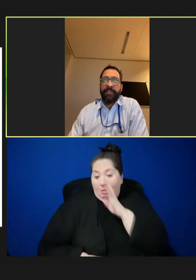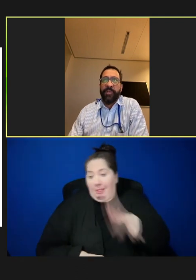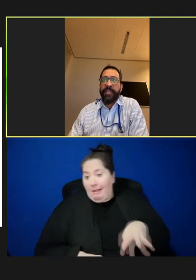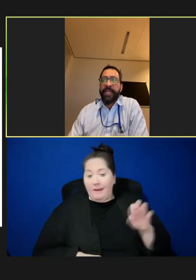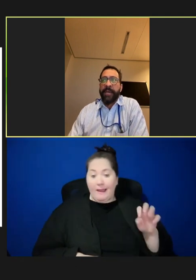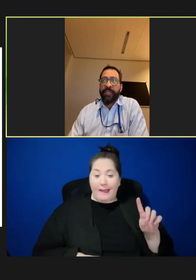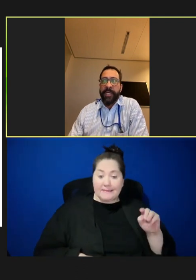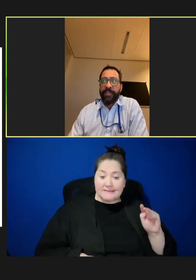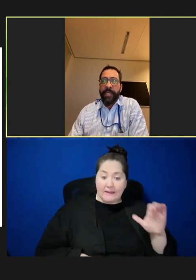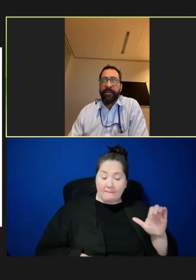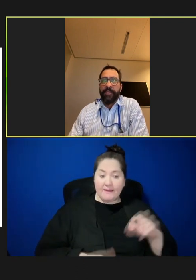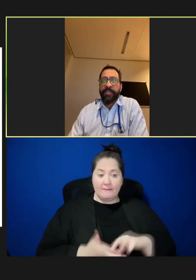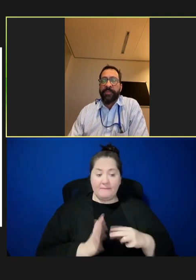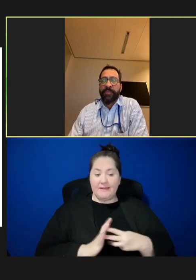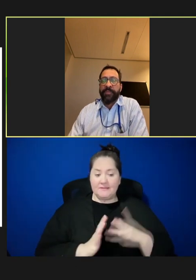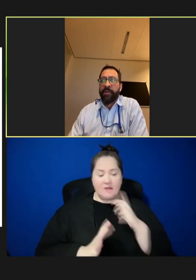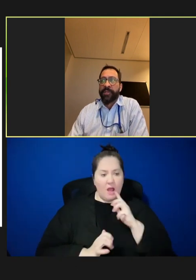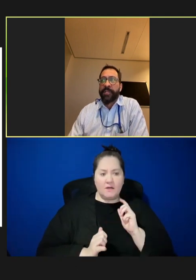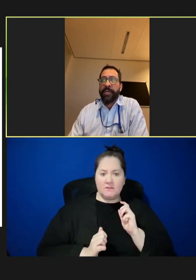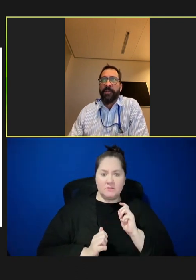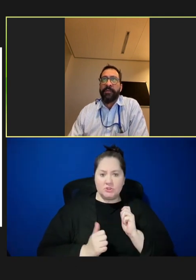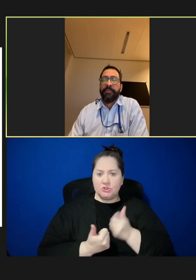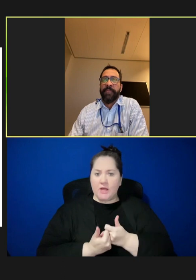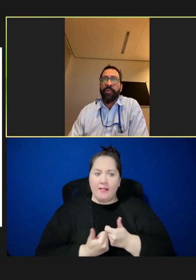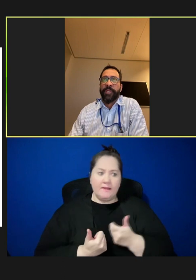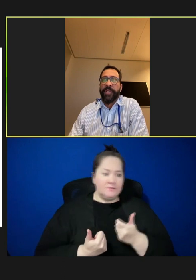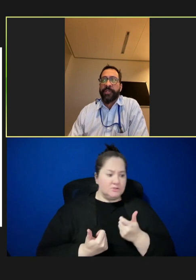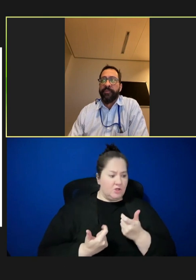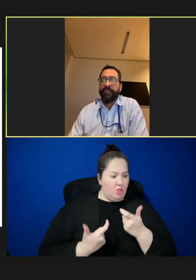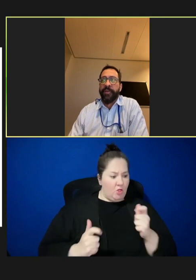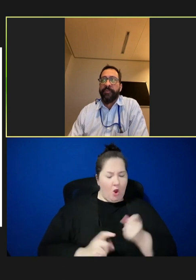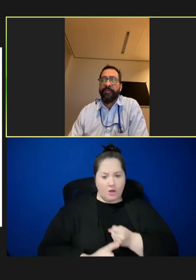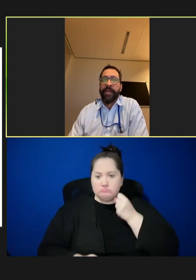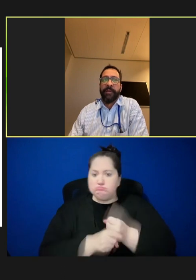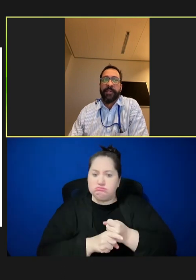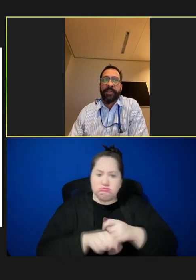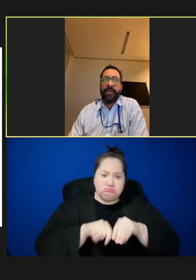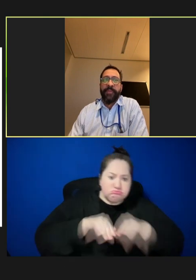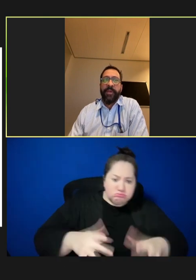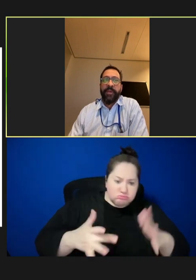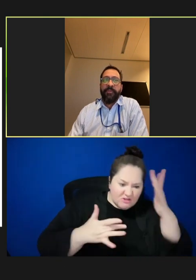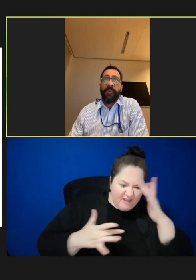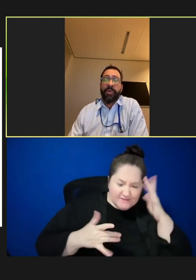immunity gap was not challenged by large scale importation of the virus. What we're